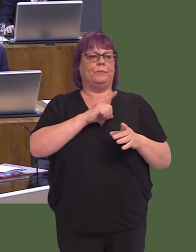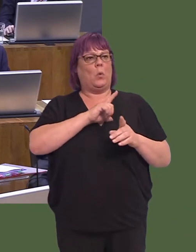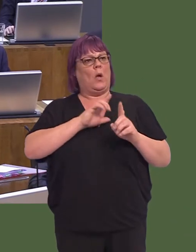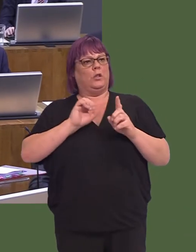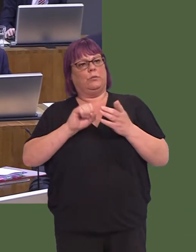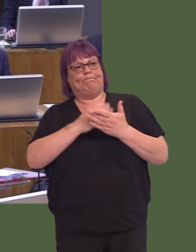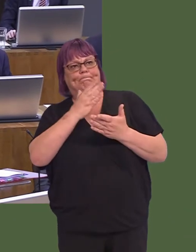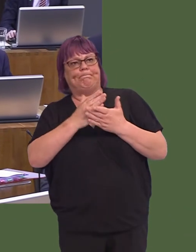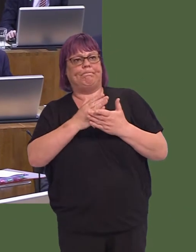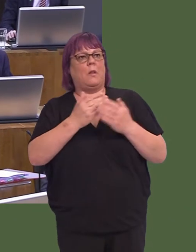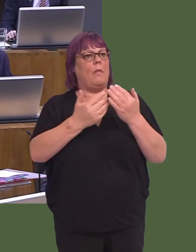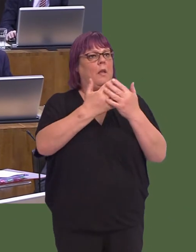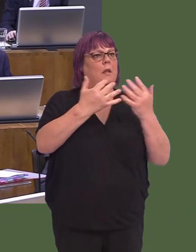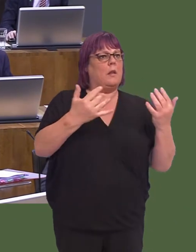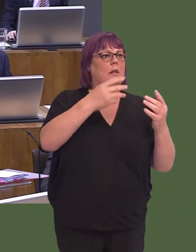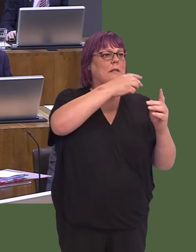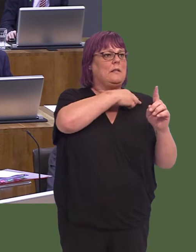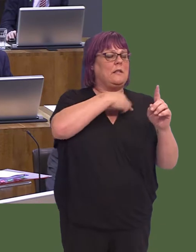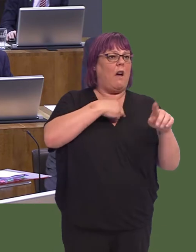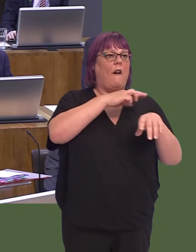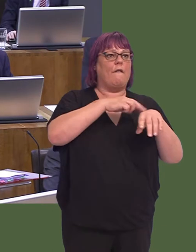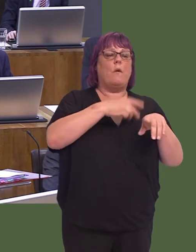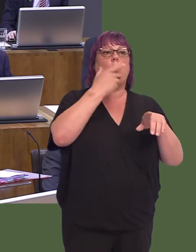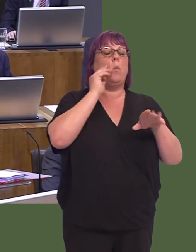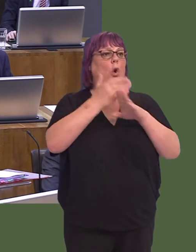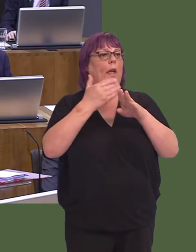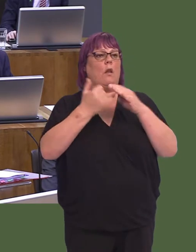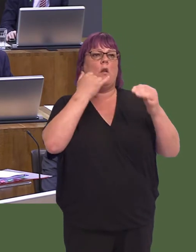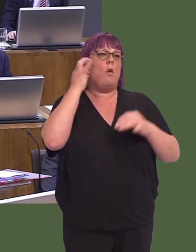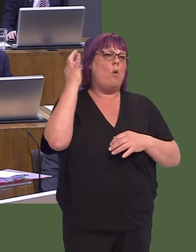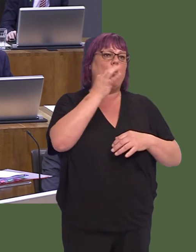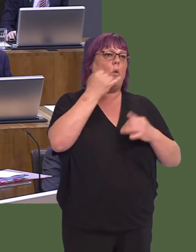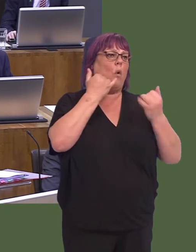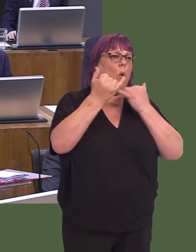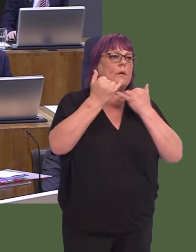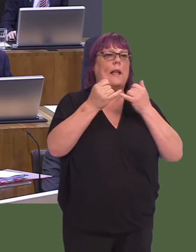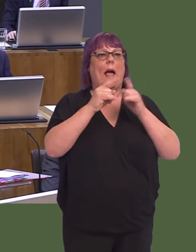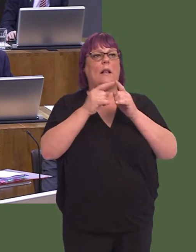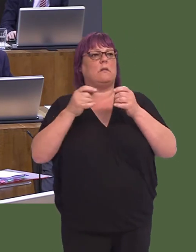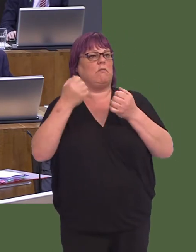at ensuring that the number of front-line staff is increased, both in the control centres and, indeed, on the road.